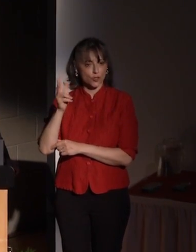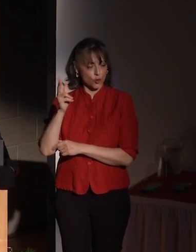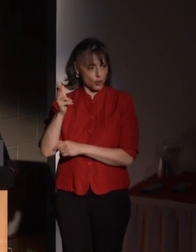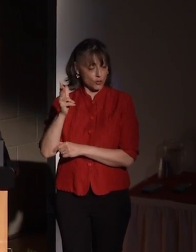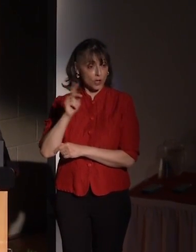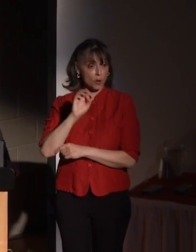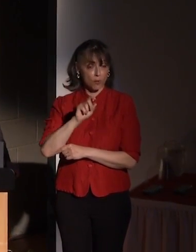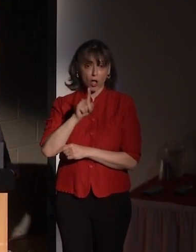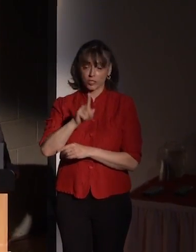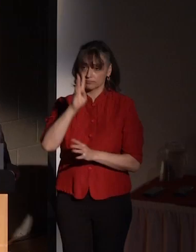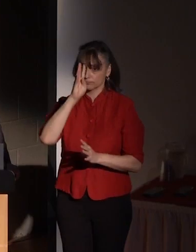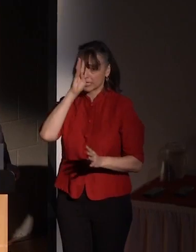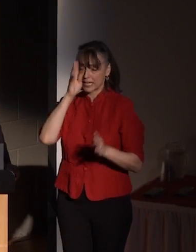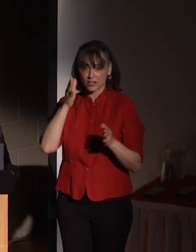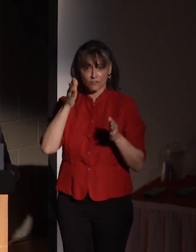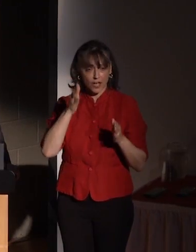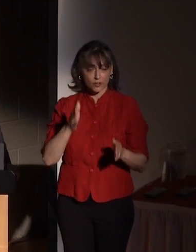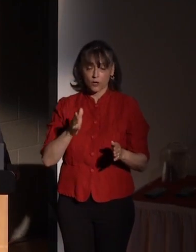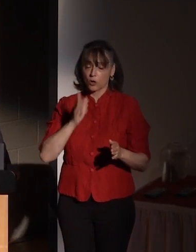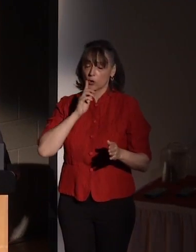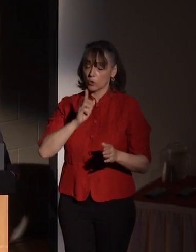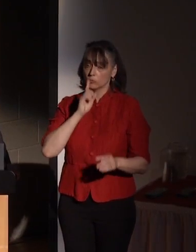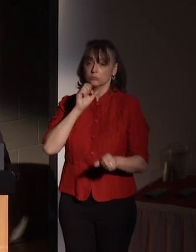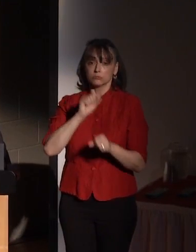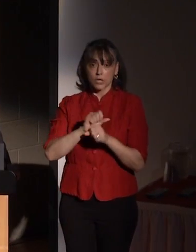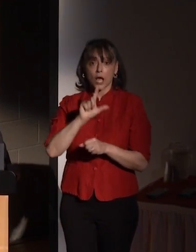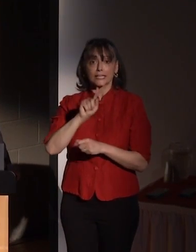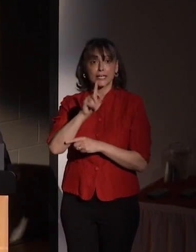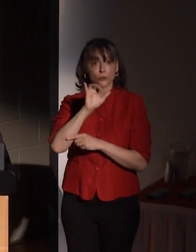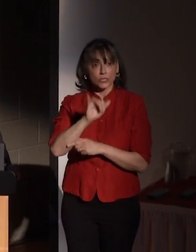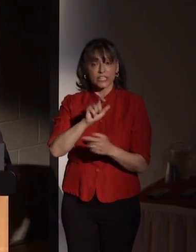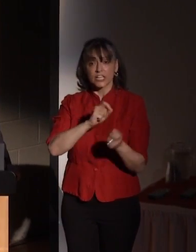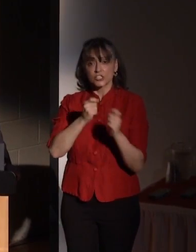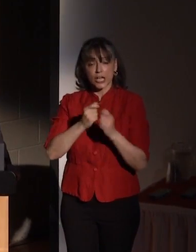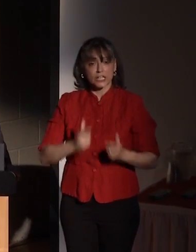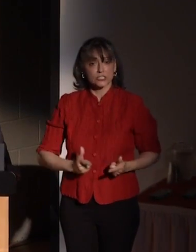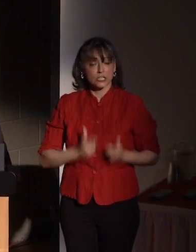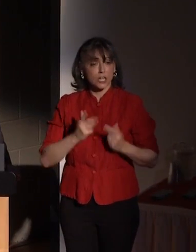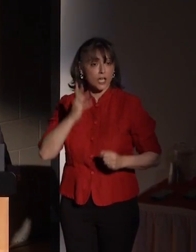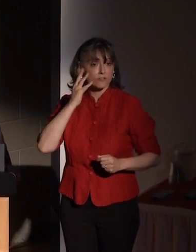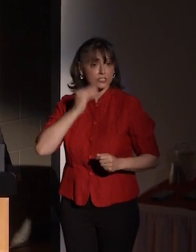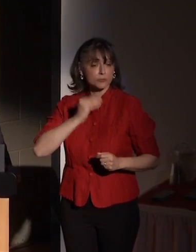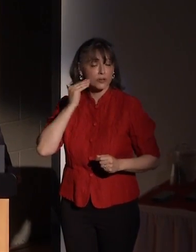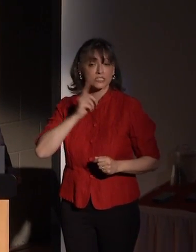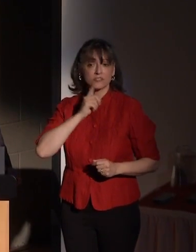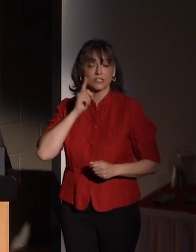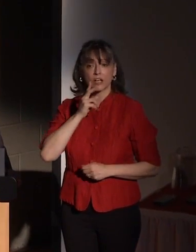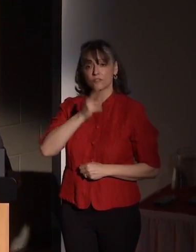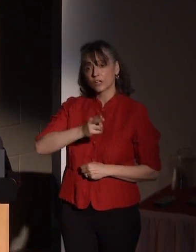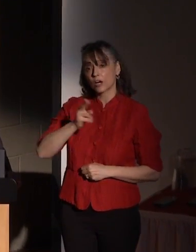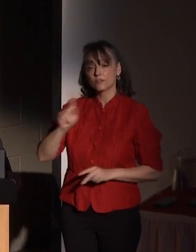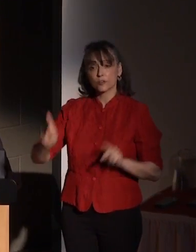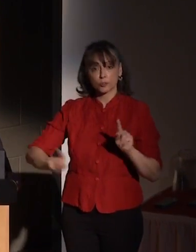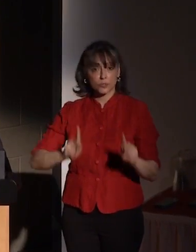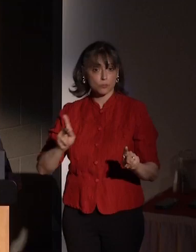Paul is an innovator who quite literally helped to change the life experiences of deaf and hard of hearing people.